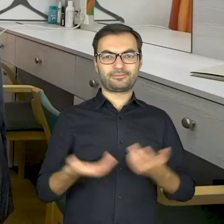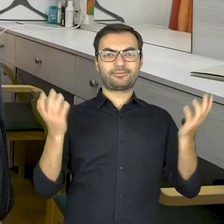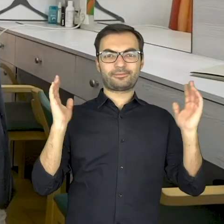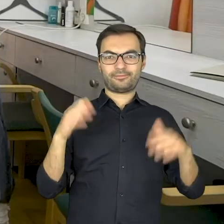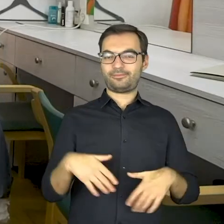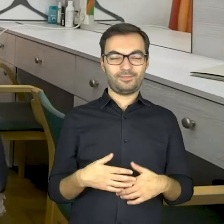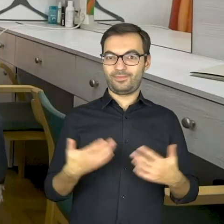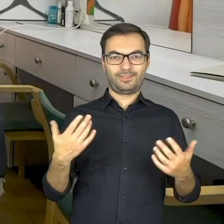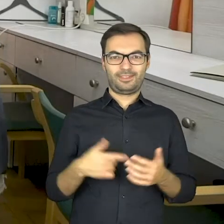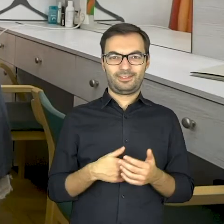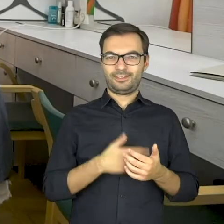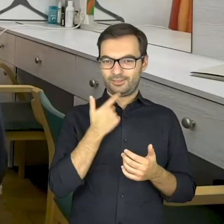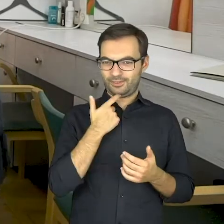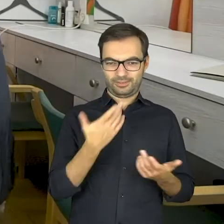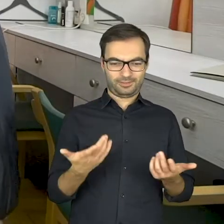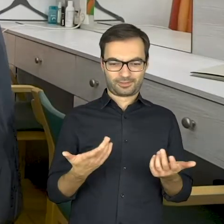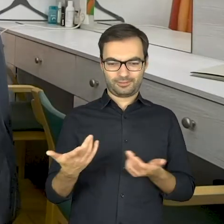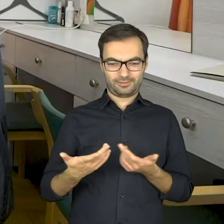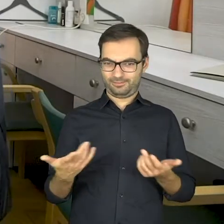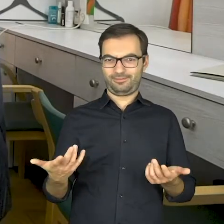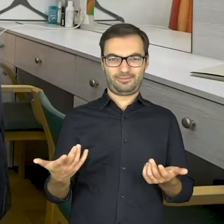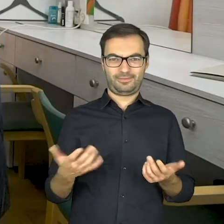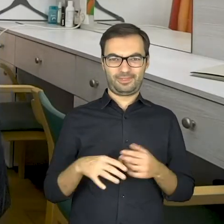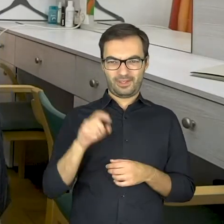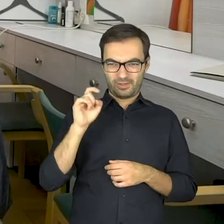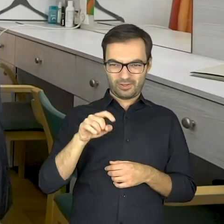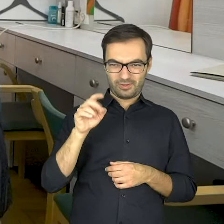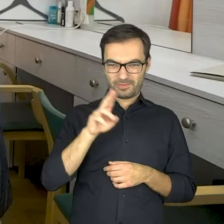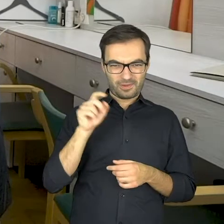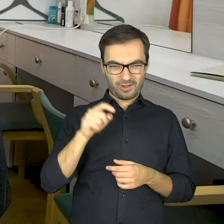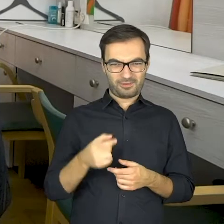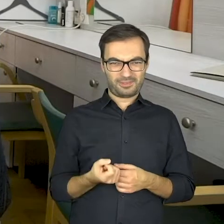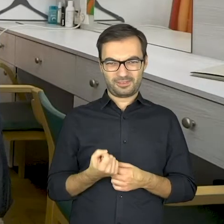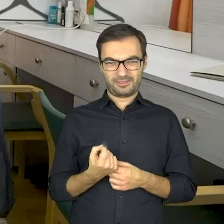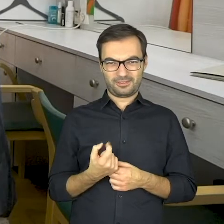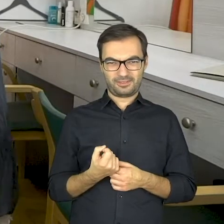Is it some... blue drop?